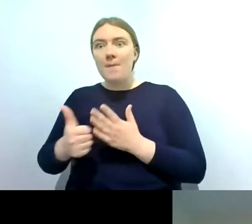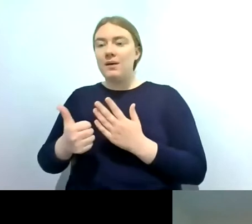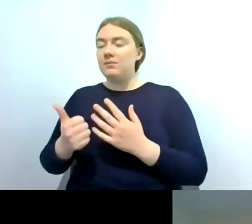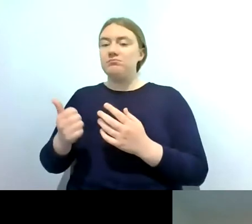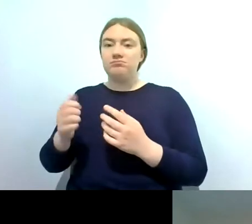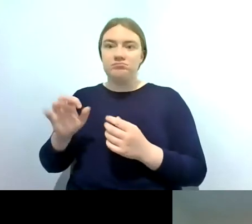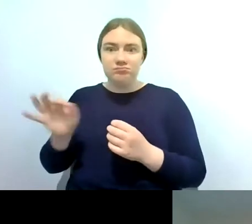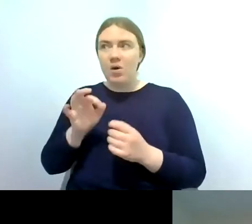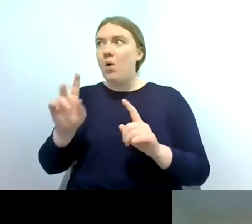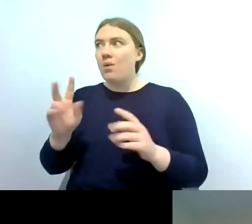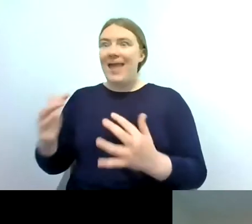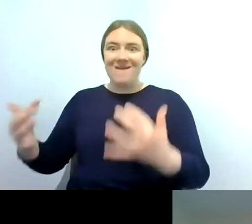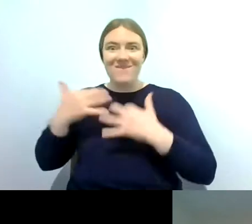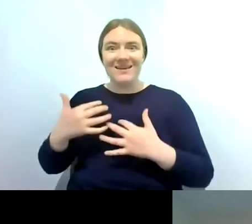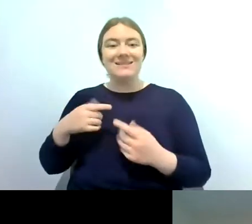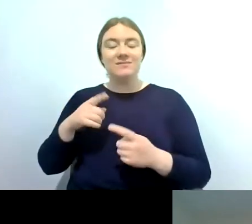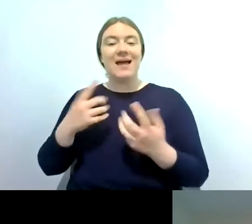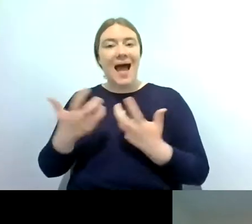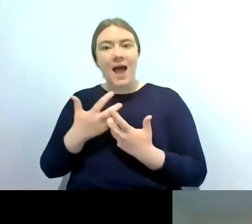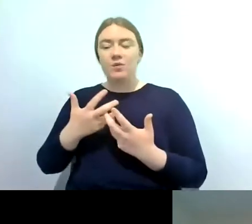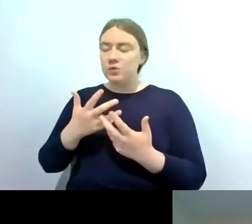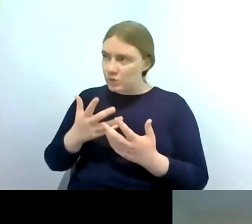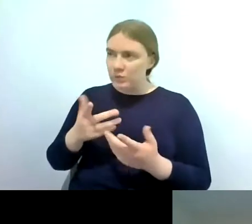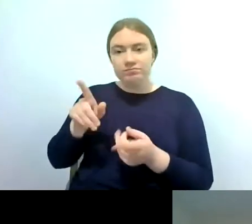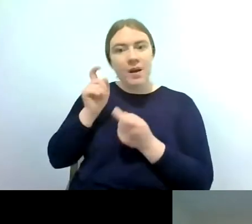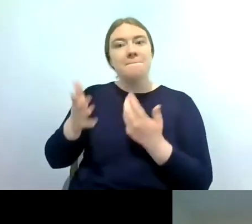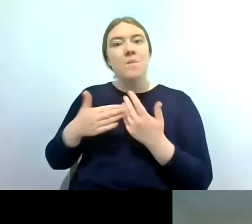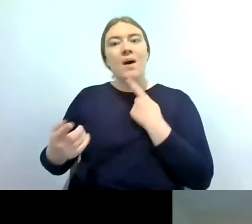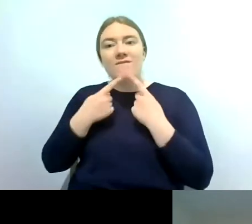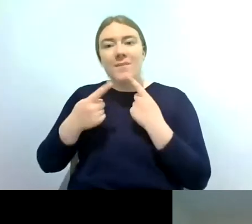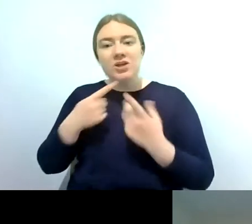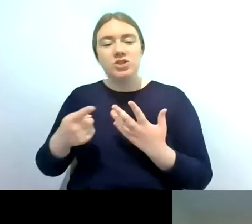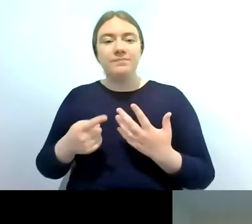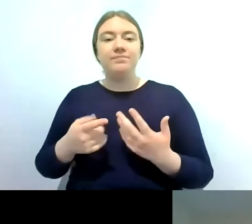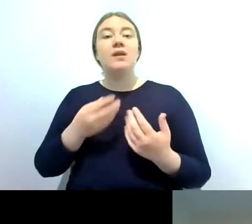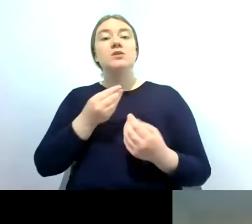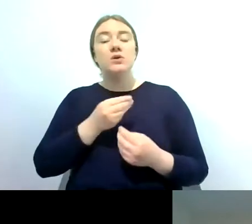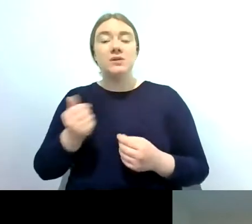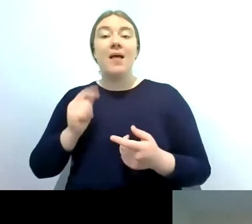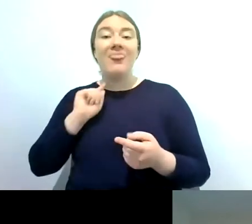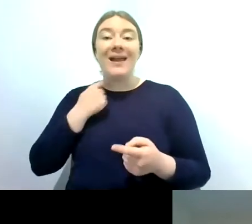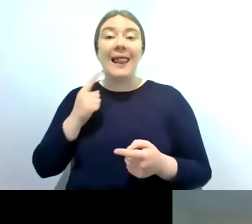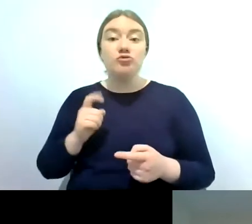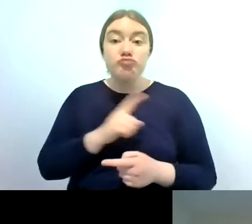get more information and with invasive species like the killer shrimp they are a considerable